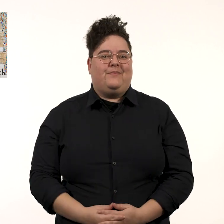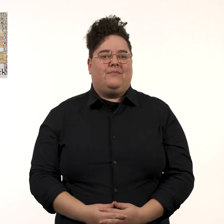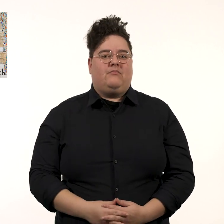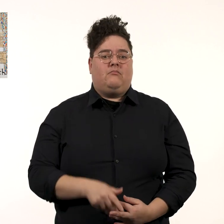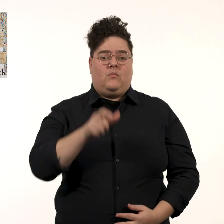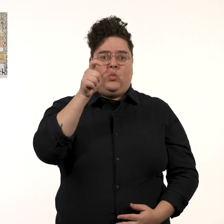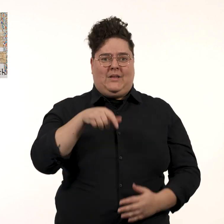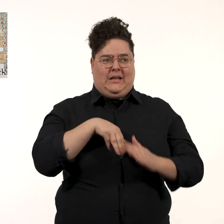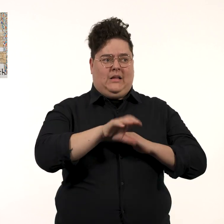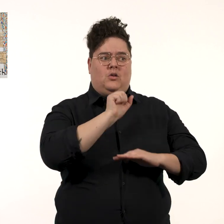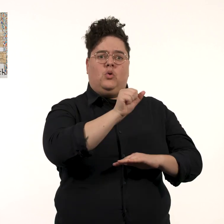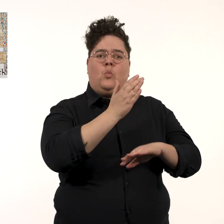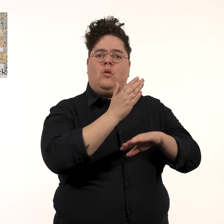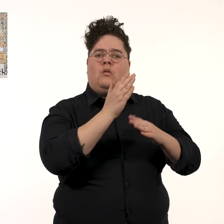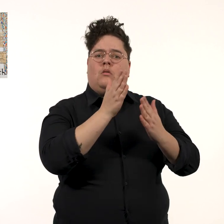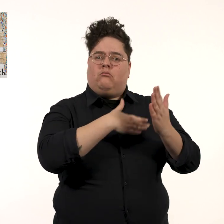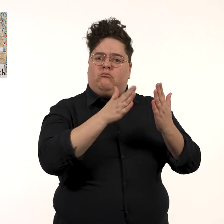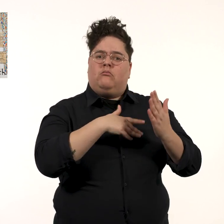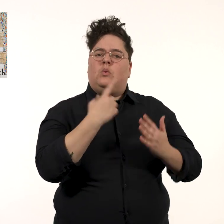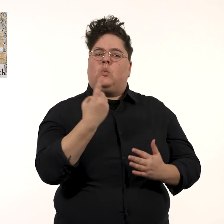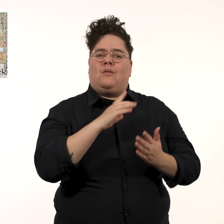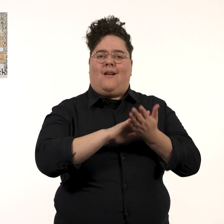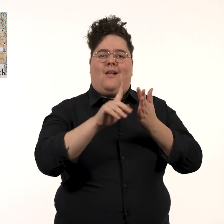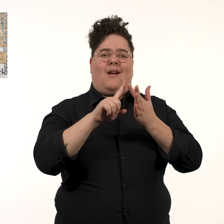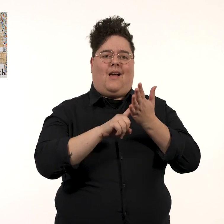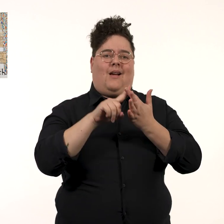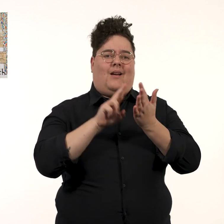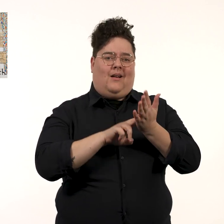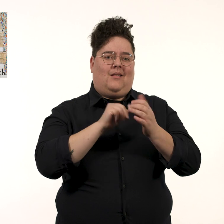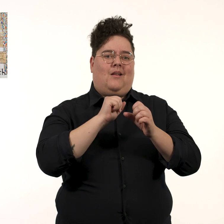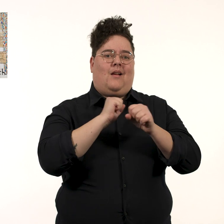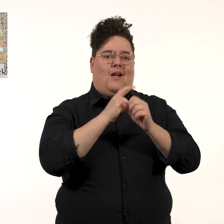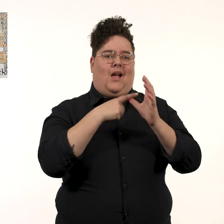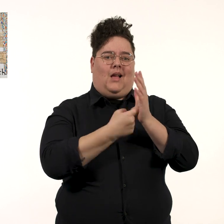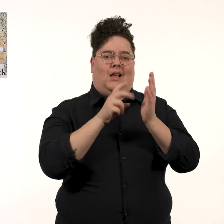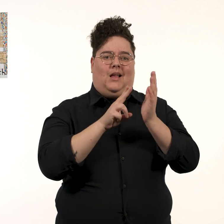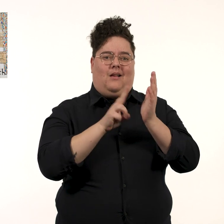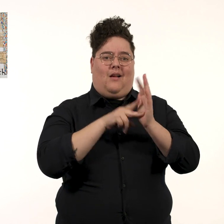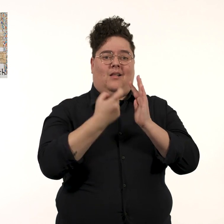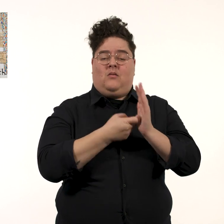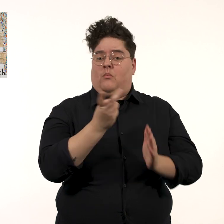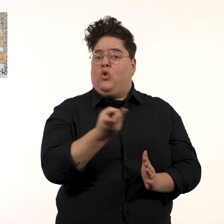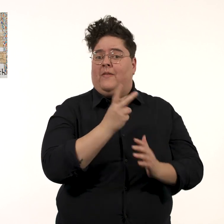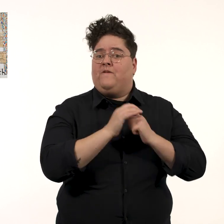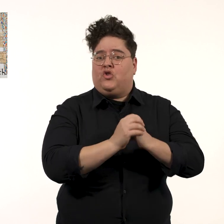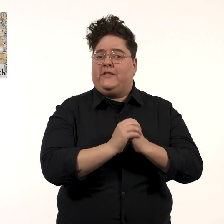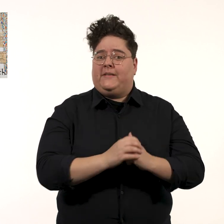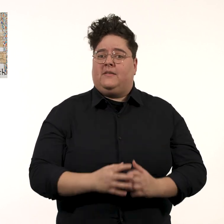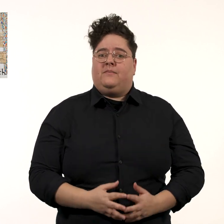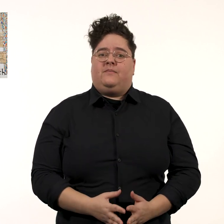The person in her artwork is Helen Garner who is a friend of Katherine’s.